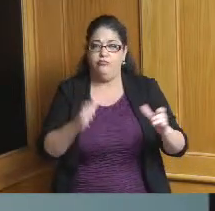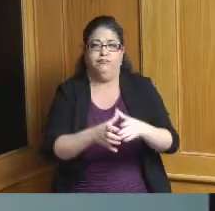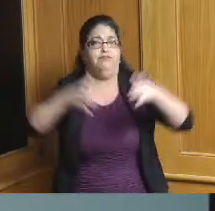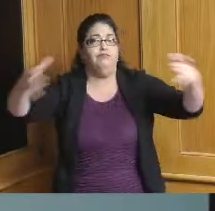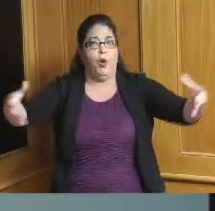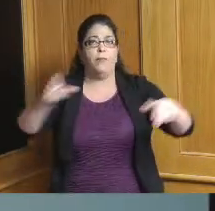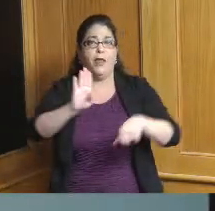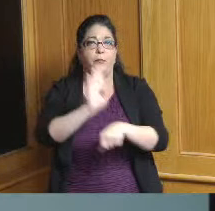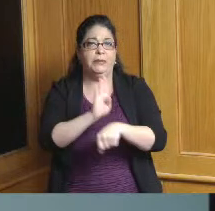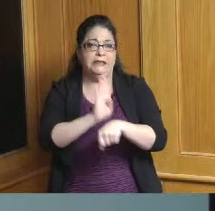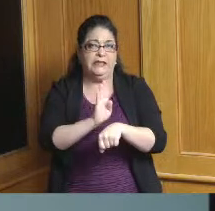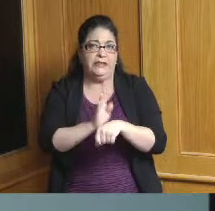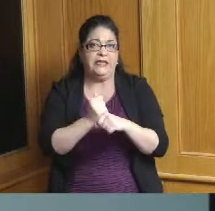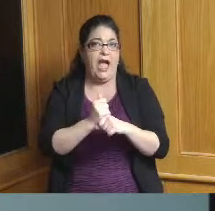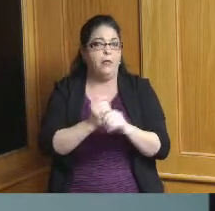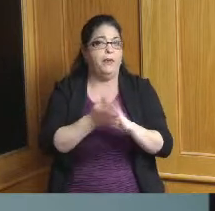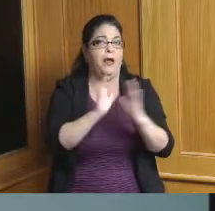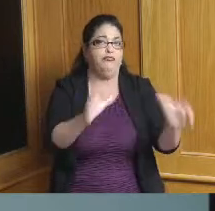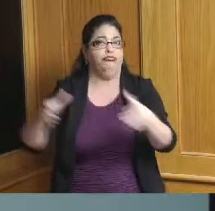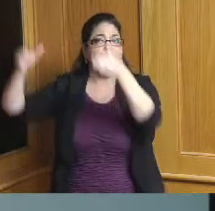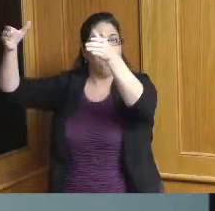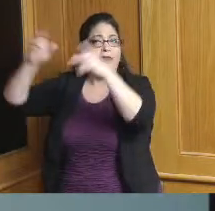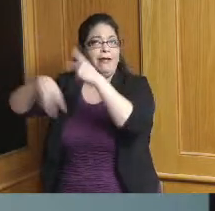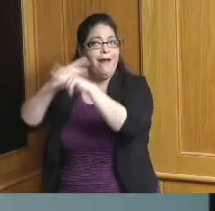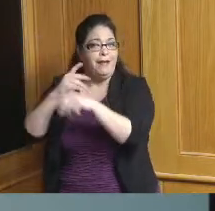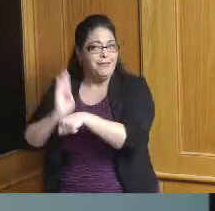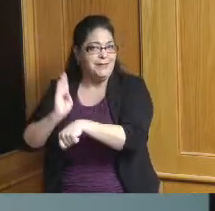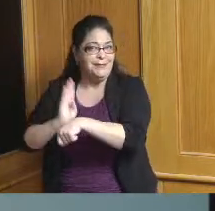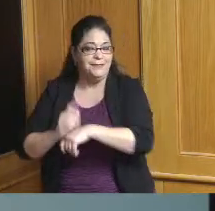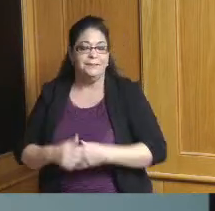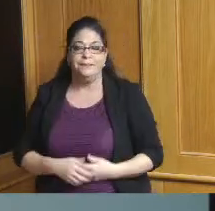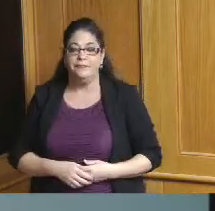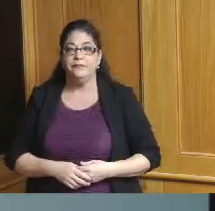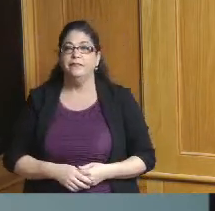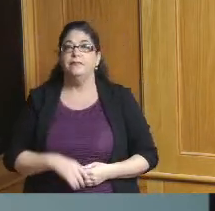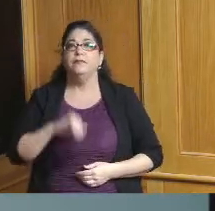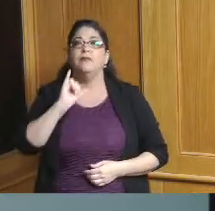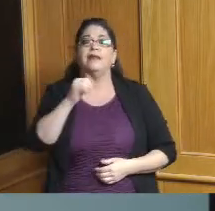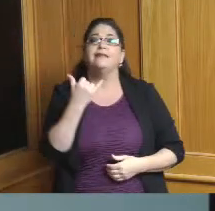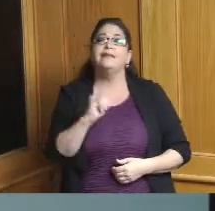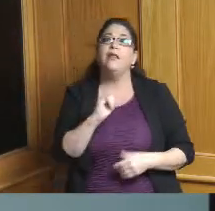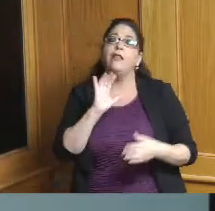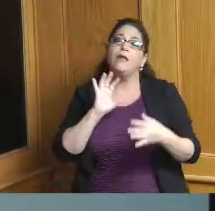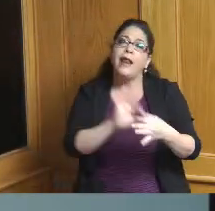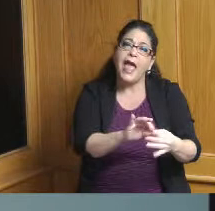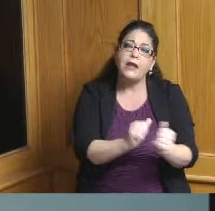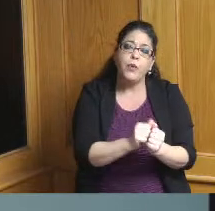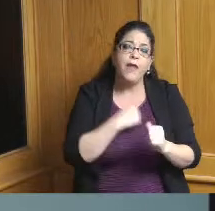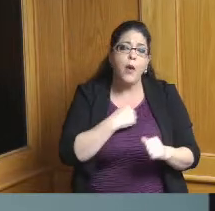identified in the document to do those things also still connected to startups particularly minority